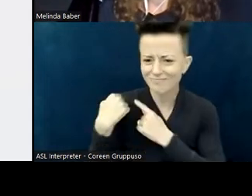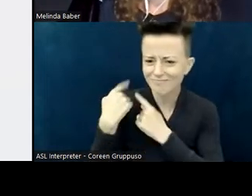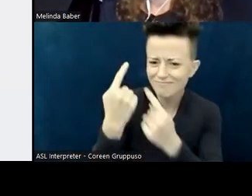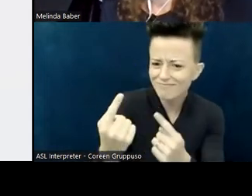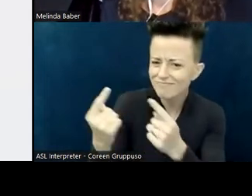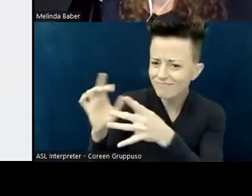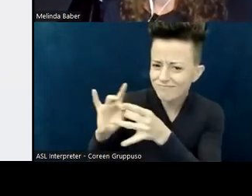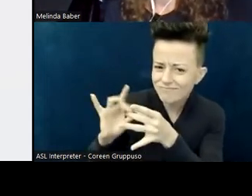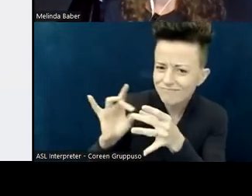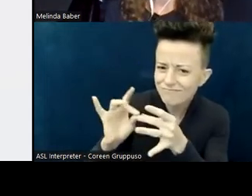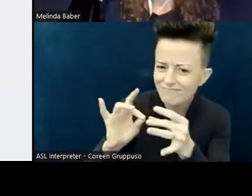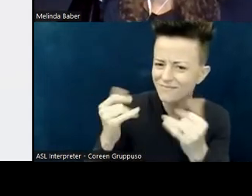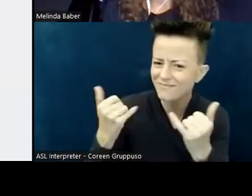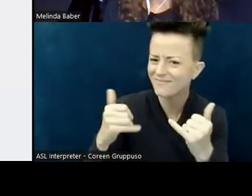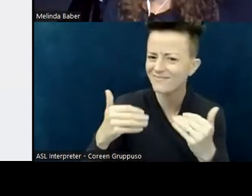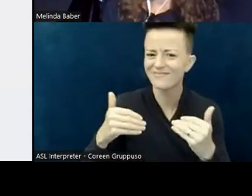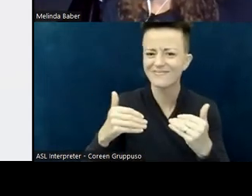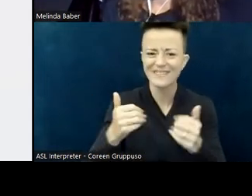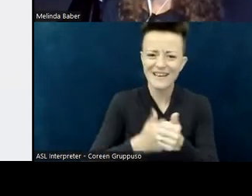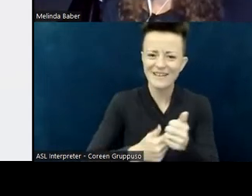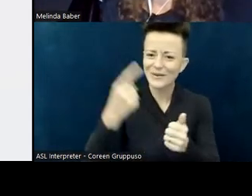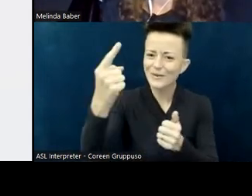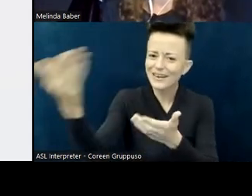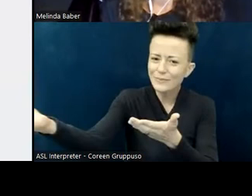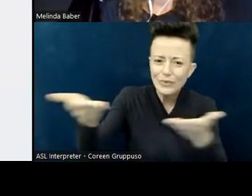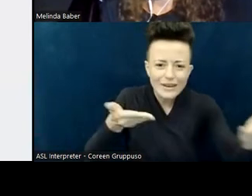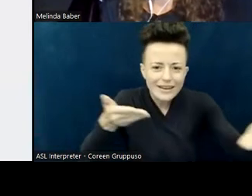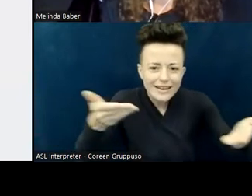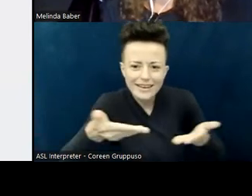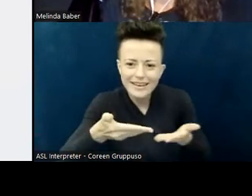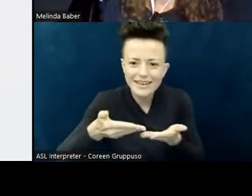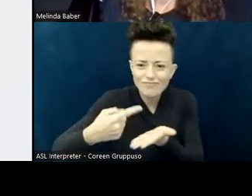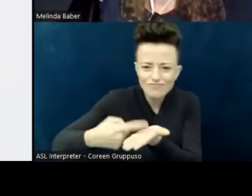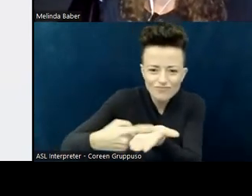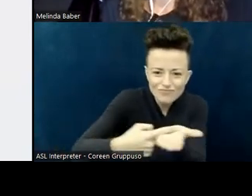to our discussions and our learning together.